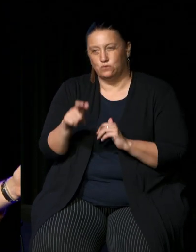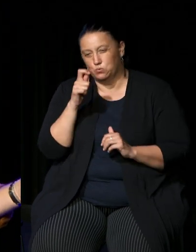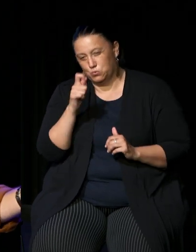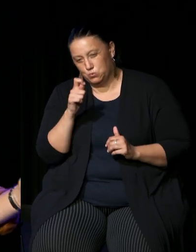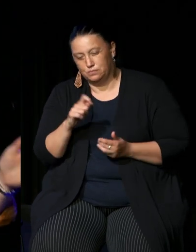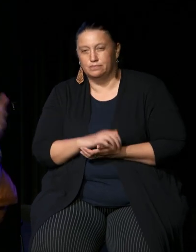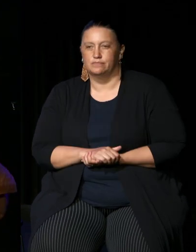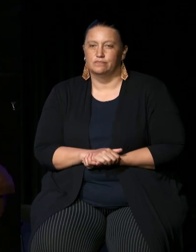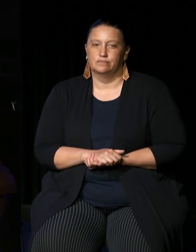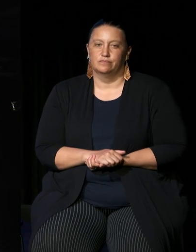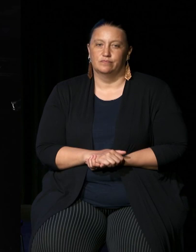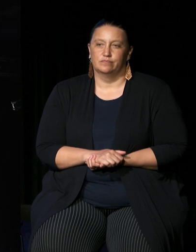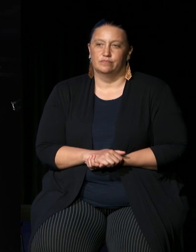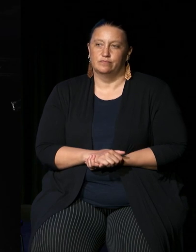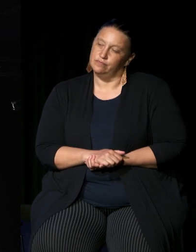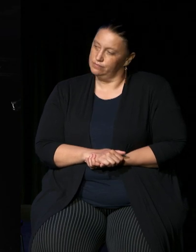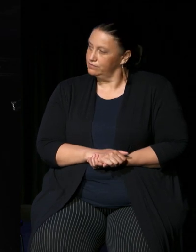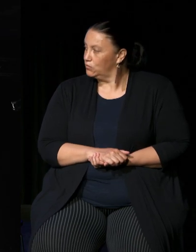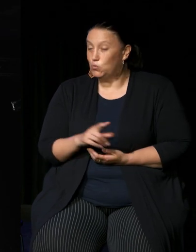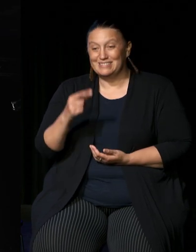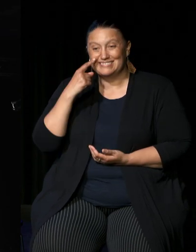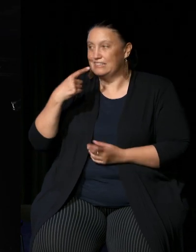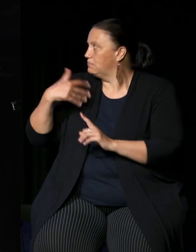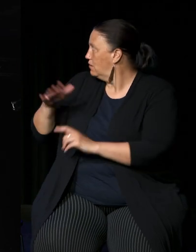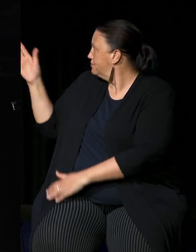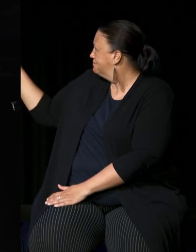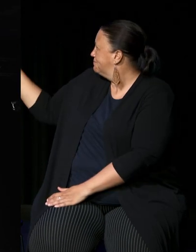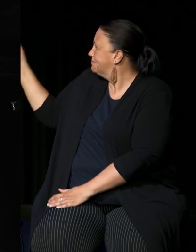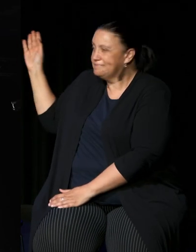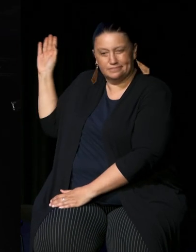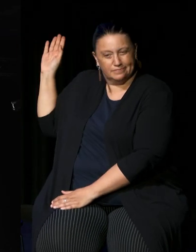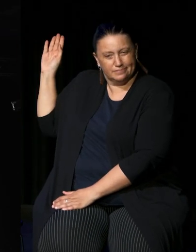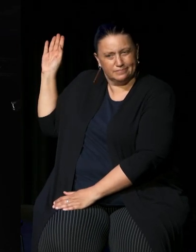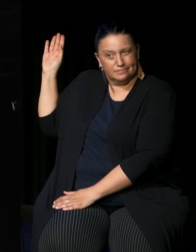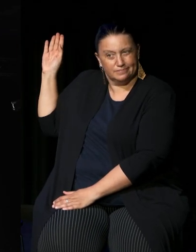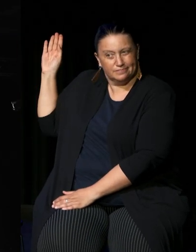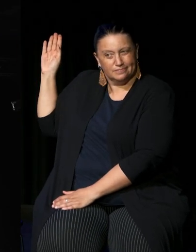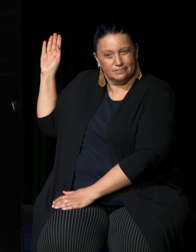a moment's time you you can see in the back on the screen here that we're asking you to give us